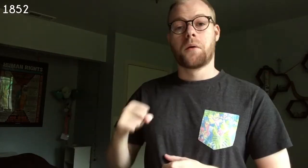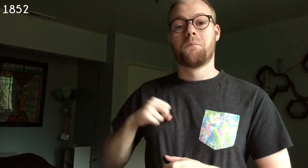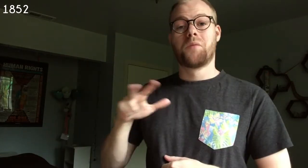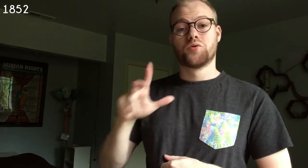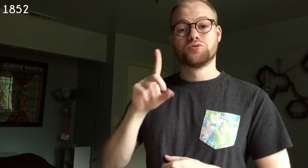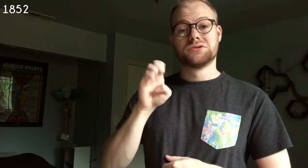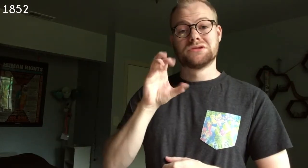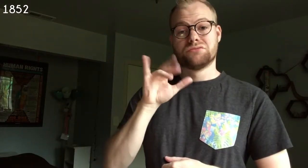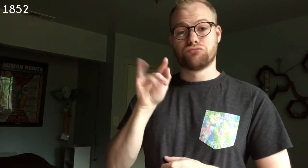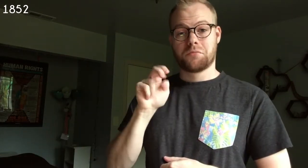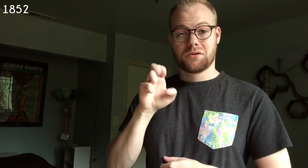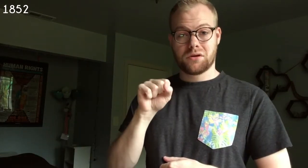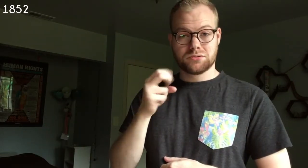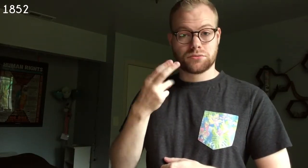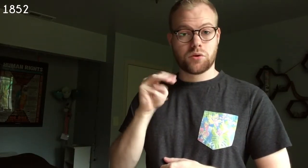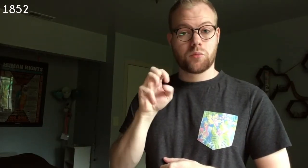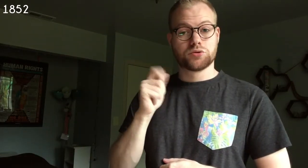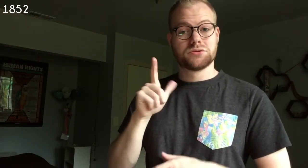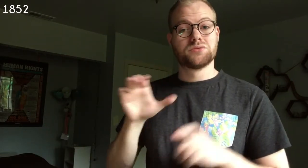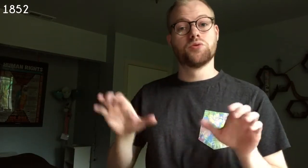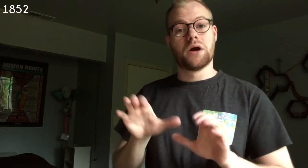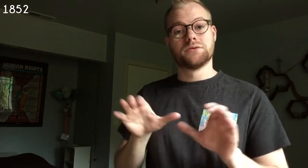1852 Portugal decriminalizes homosexual acts.